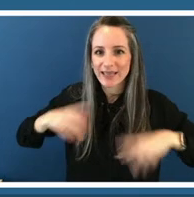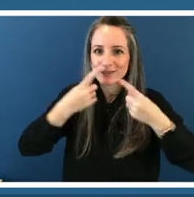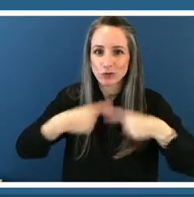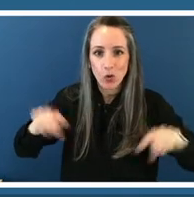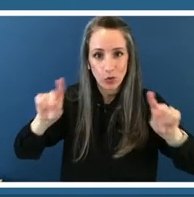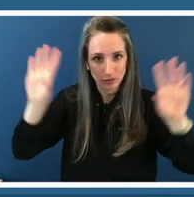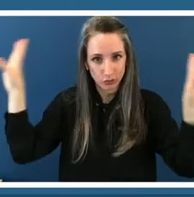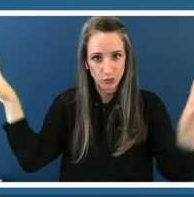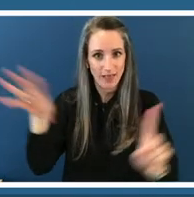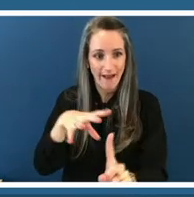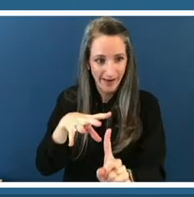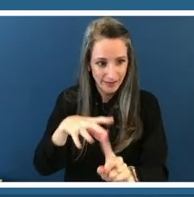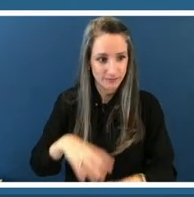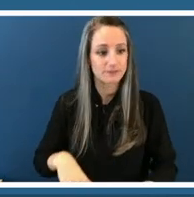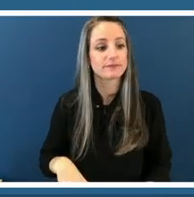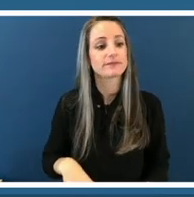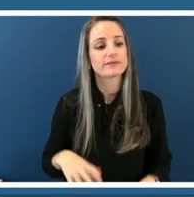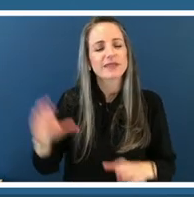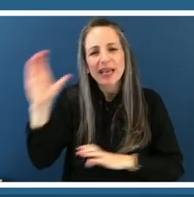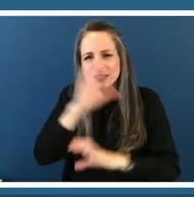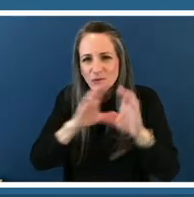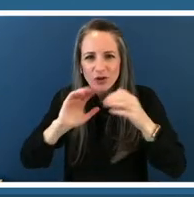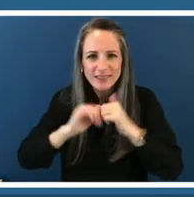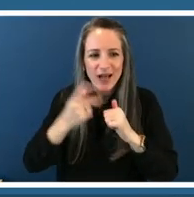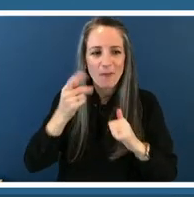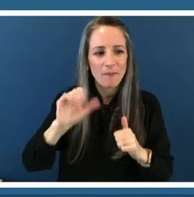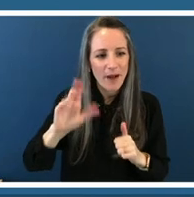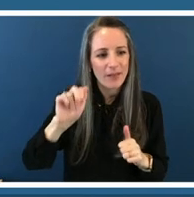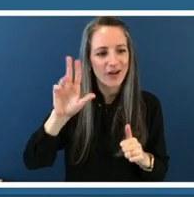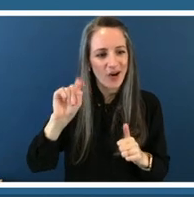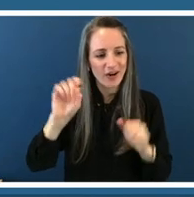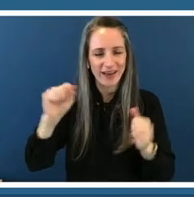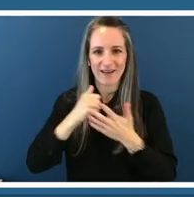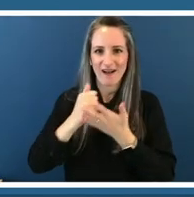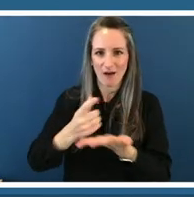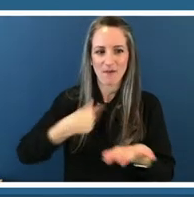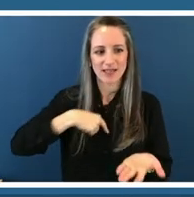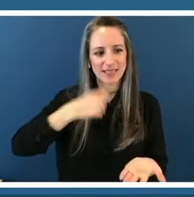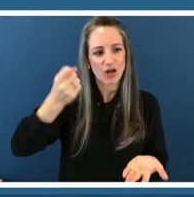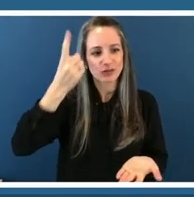and inspire us like this installation pictured here